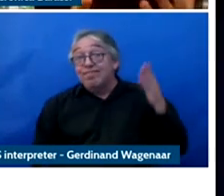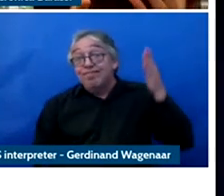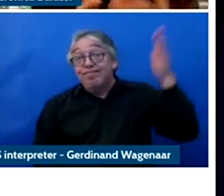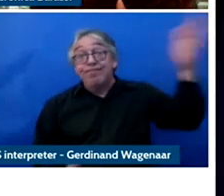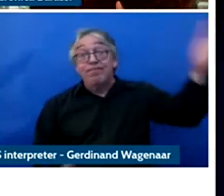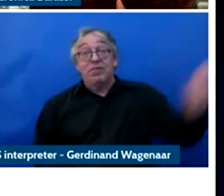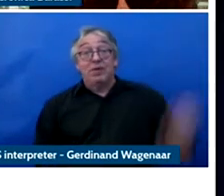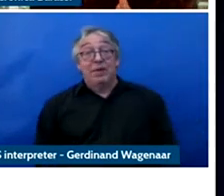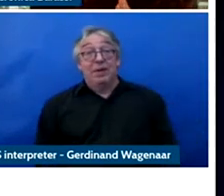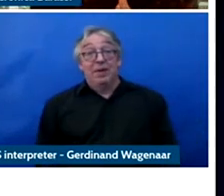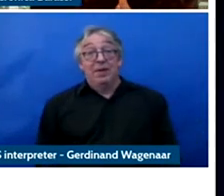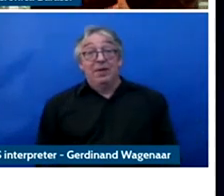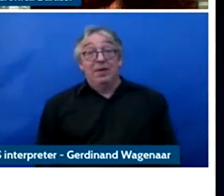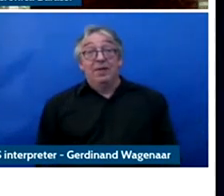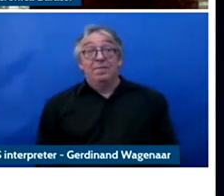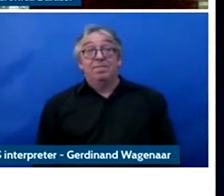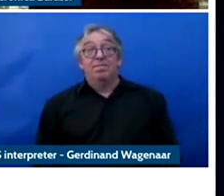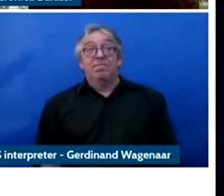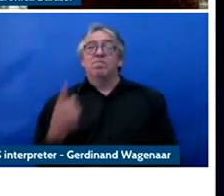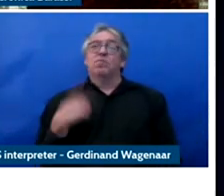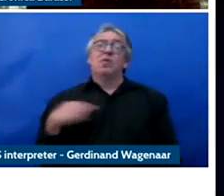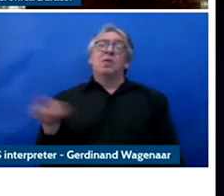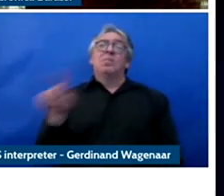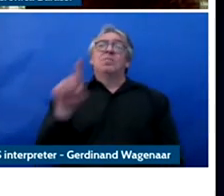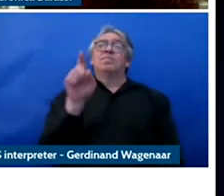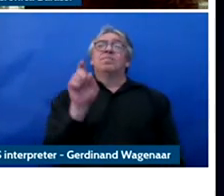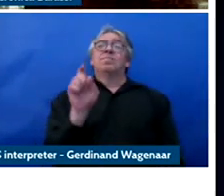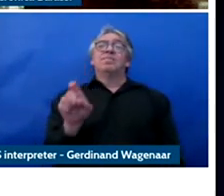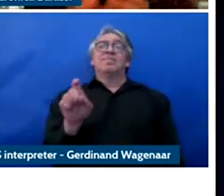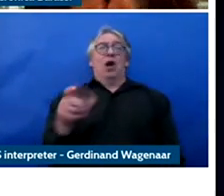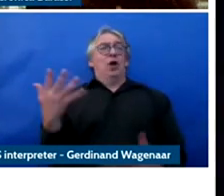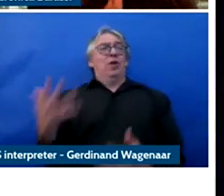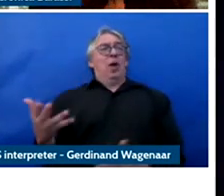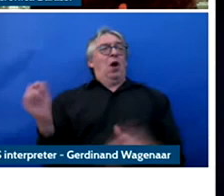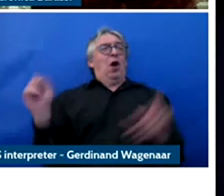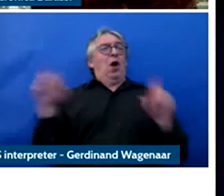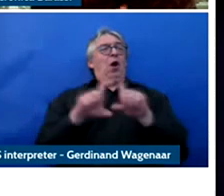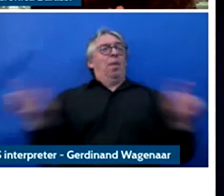that fascinates me about the profiling of children is the fact that most of the